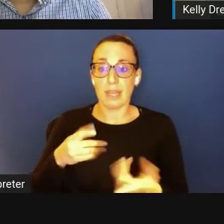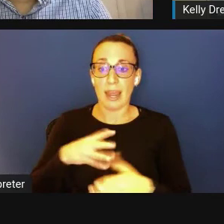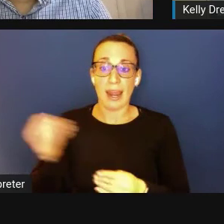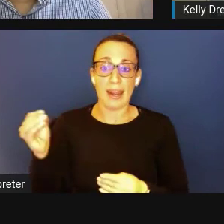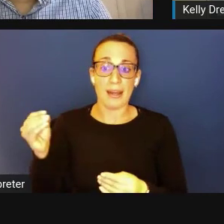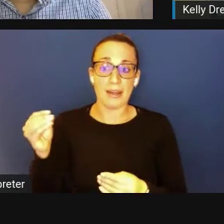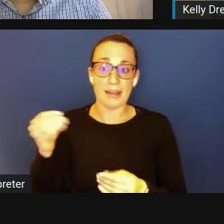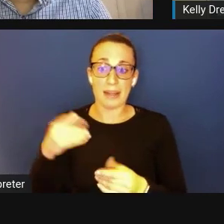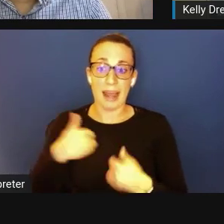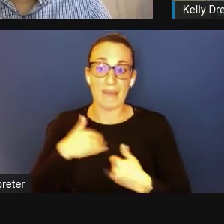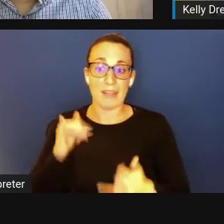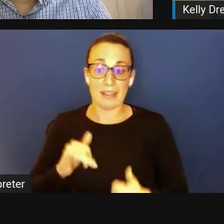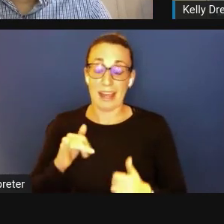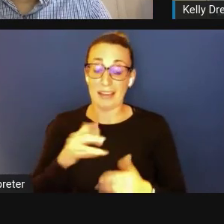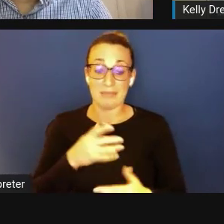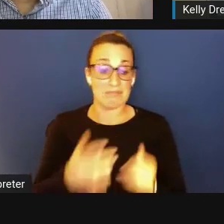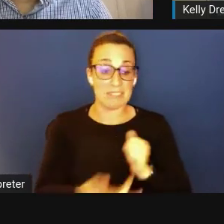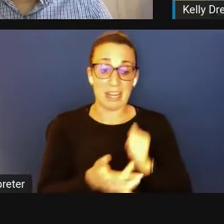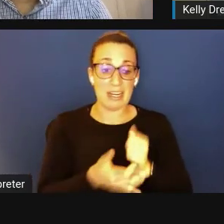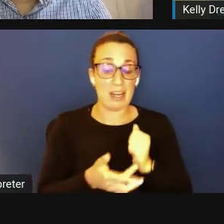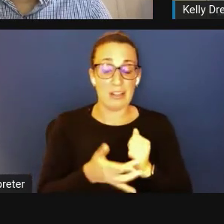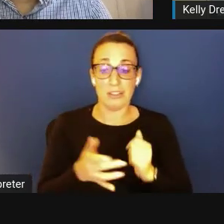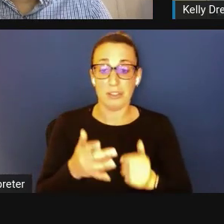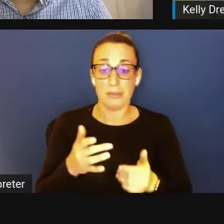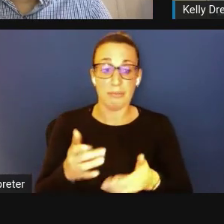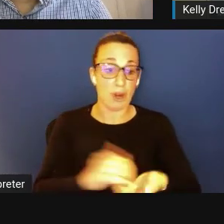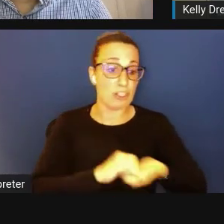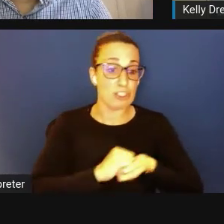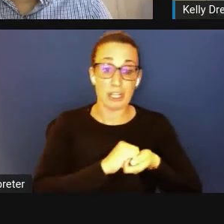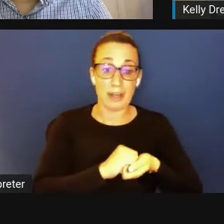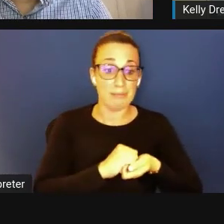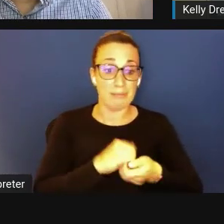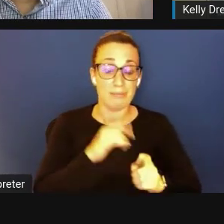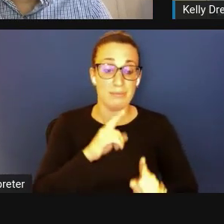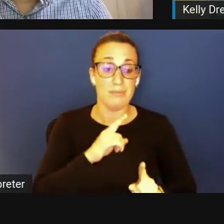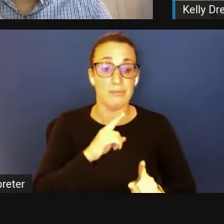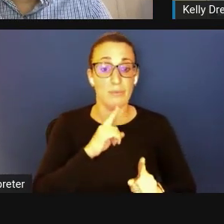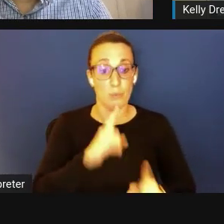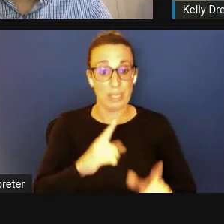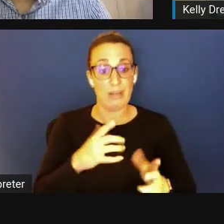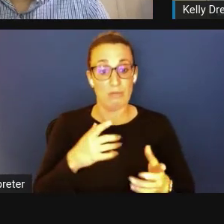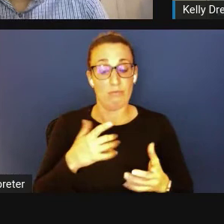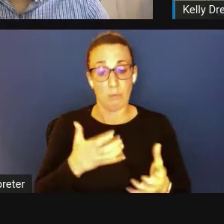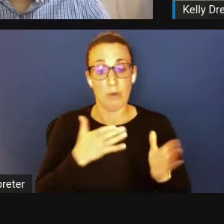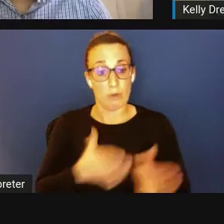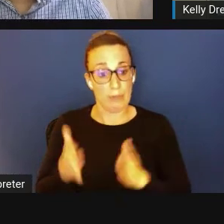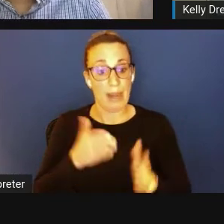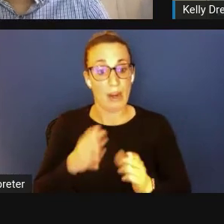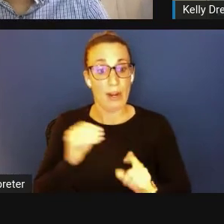Transfer partner the entire way is that we're prepared to mentor and guide them through these decisions.